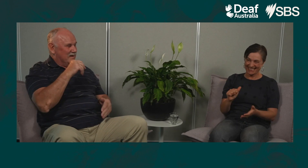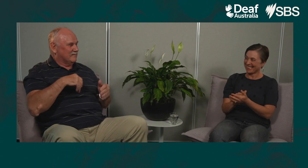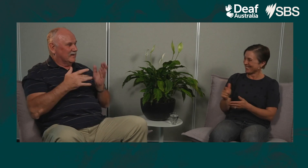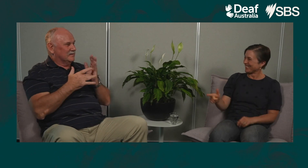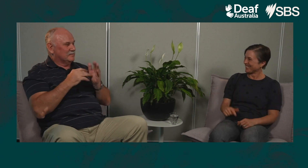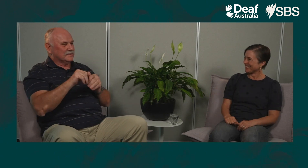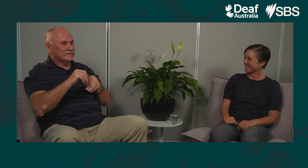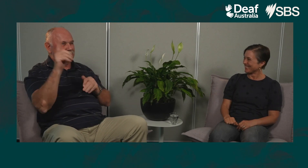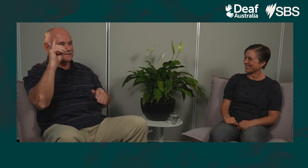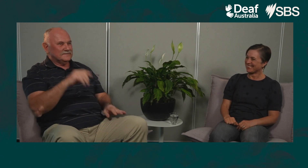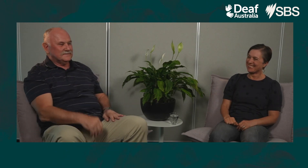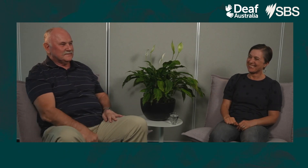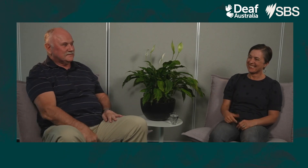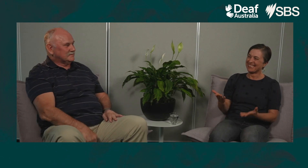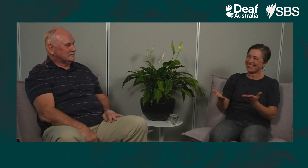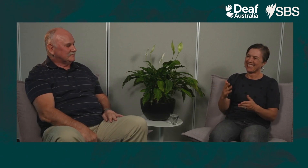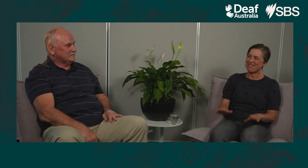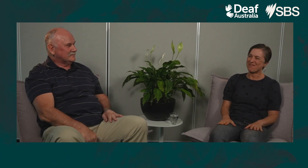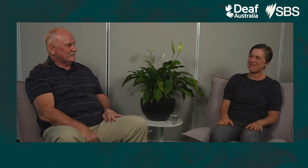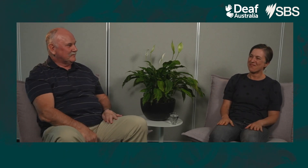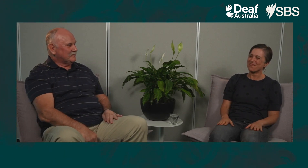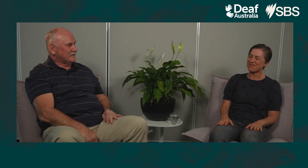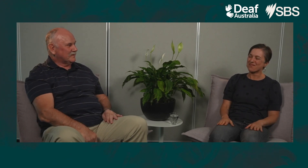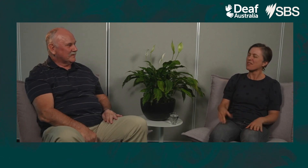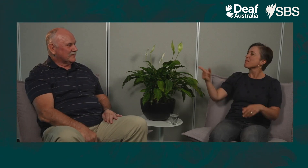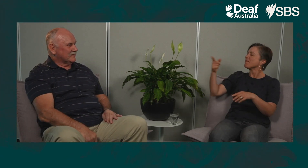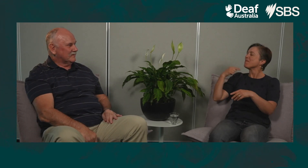Aren’t we fortunate that technology is so much better these days. Alright.